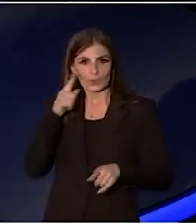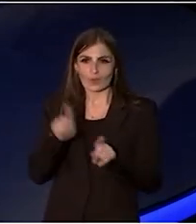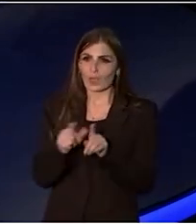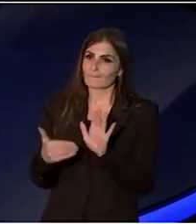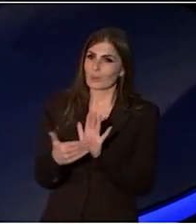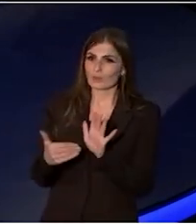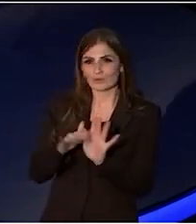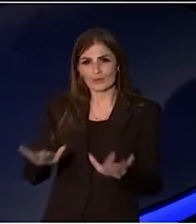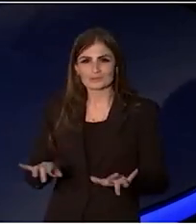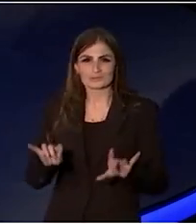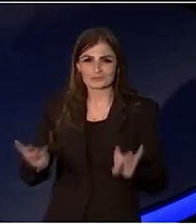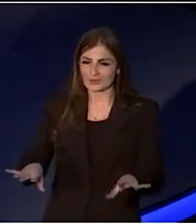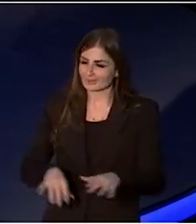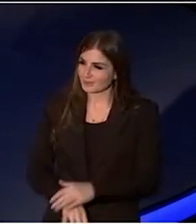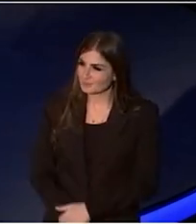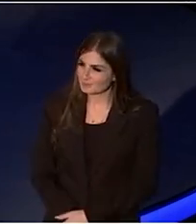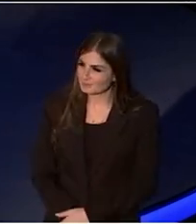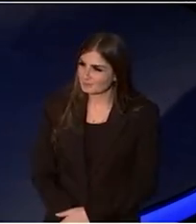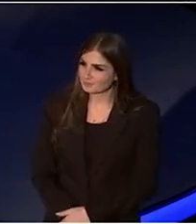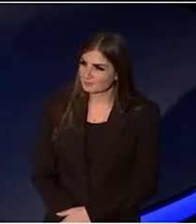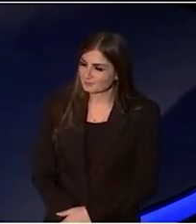We know that gives us merit.